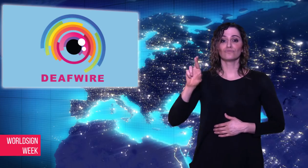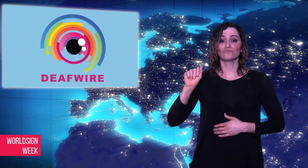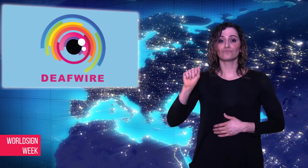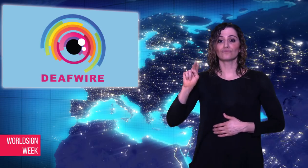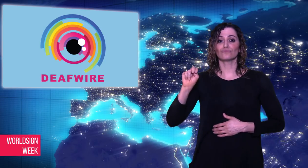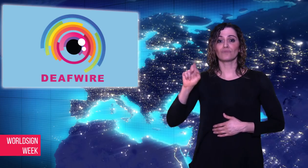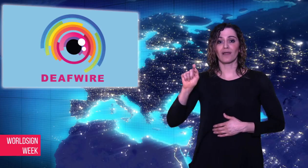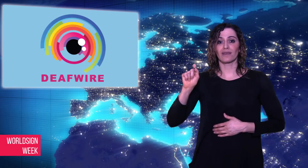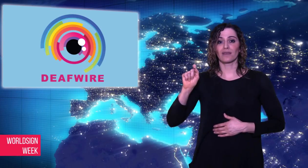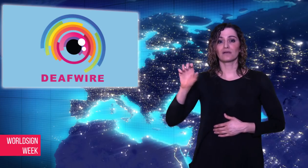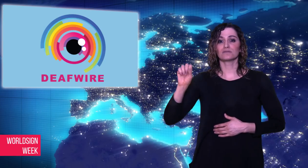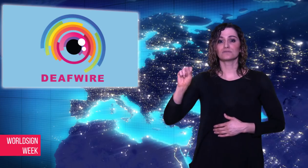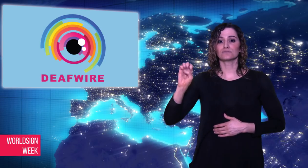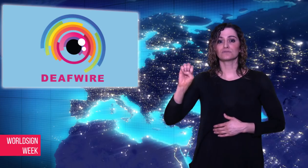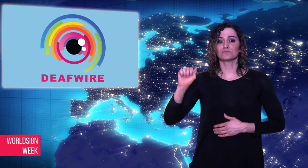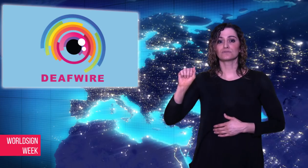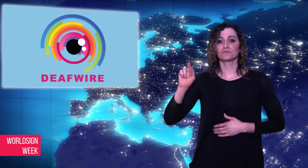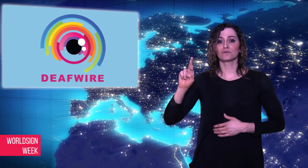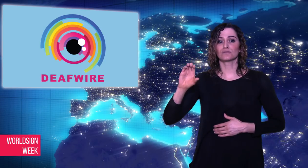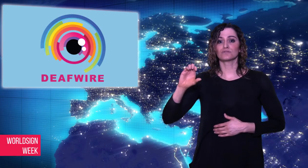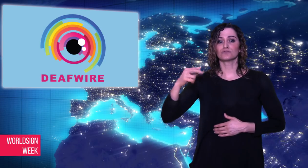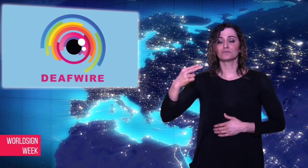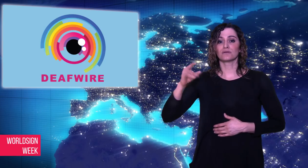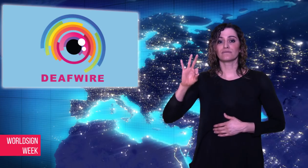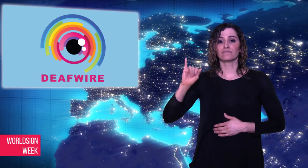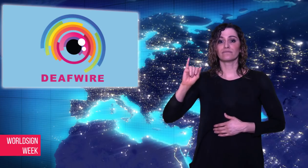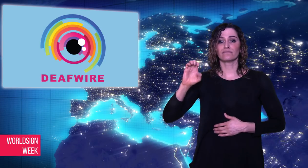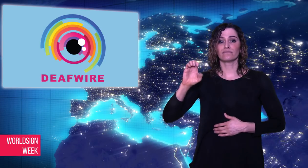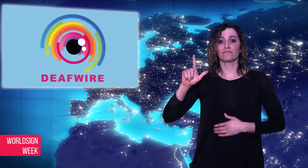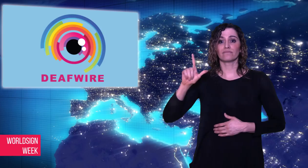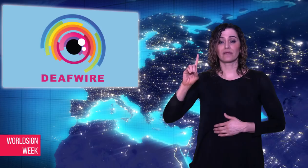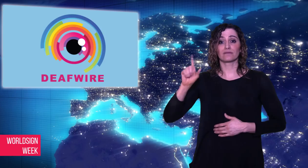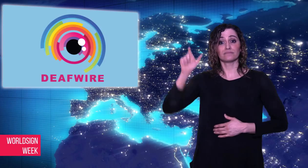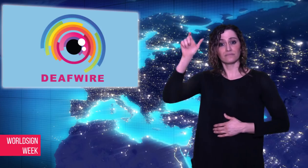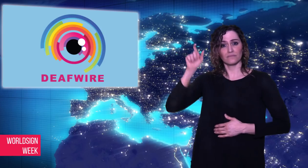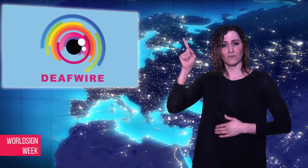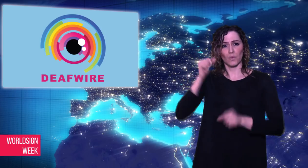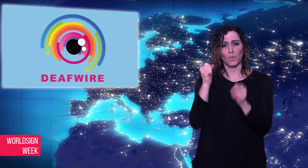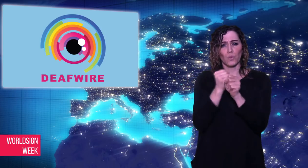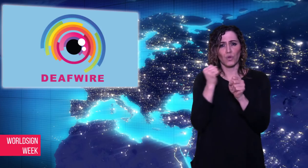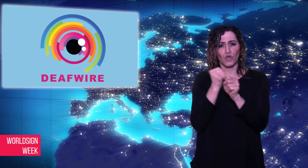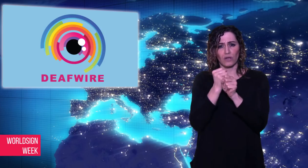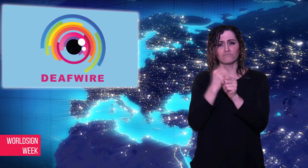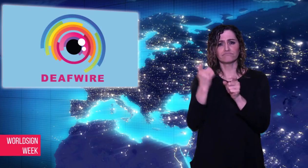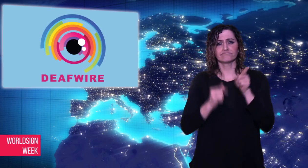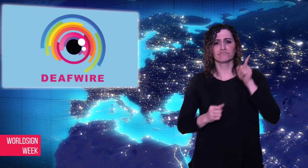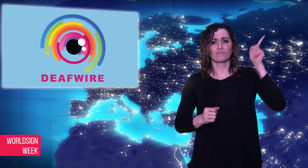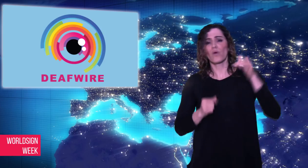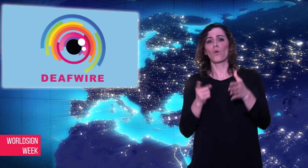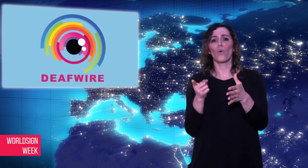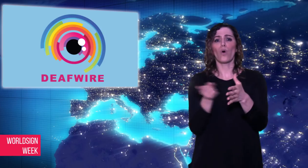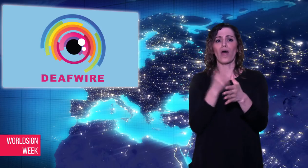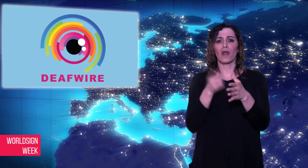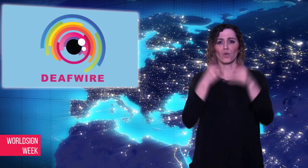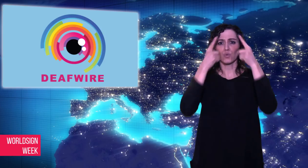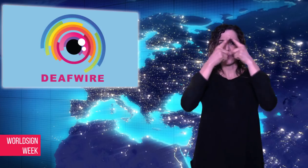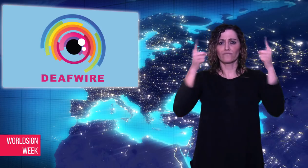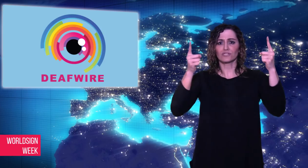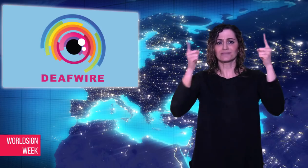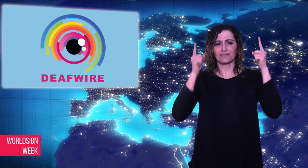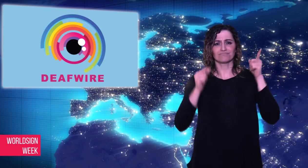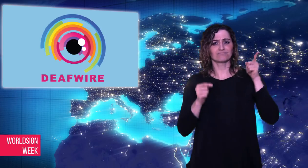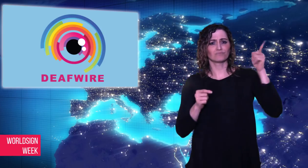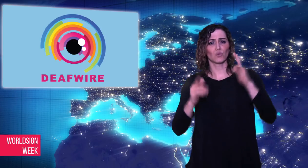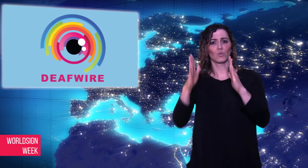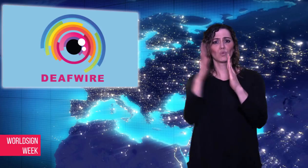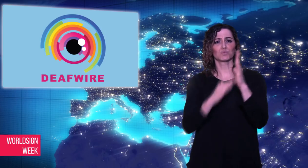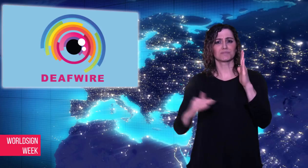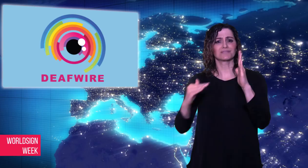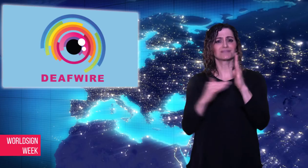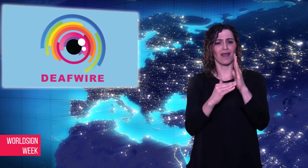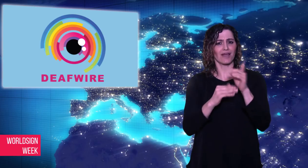modified hearing aids to produce “masking